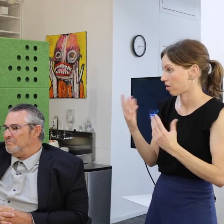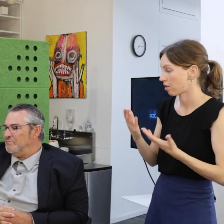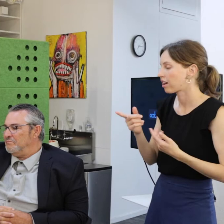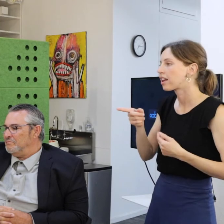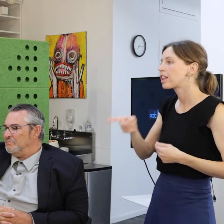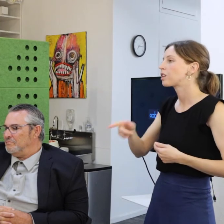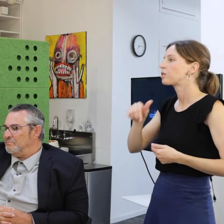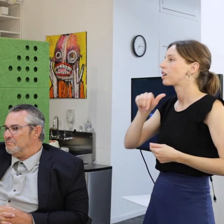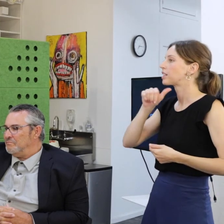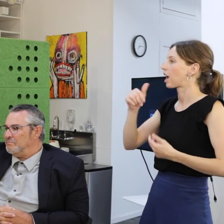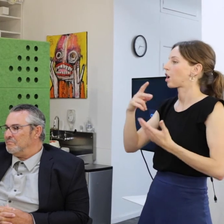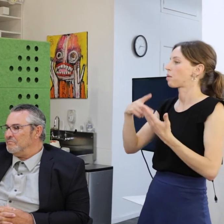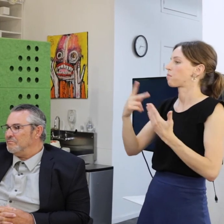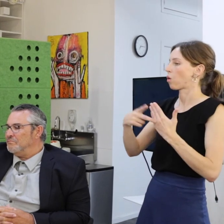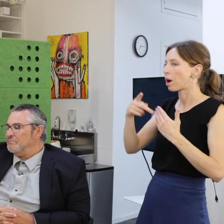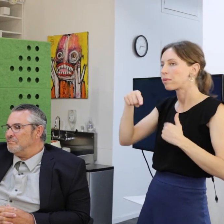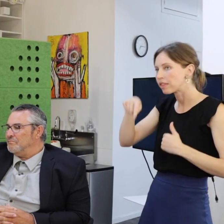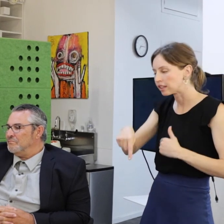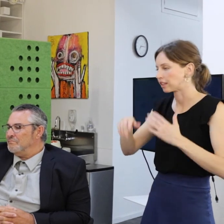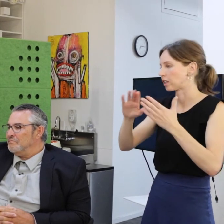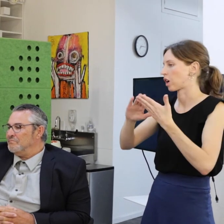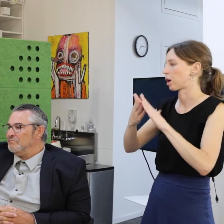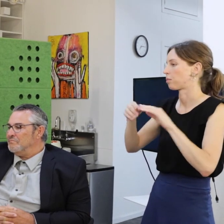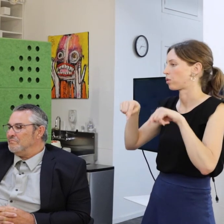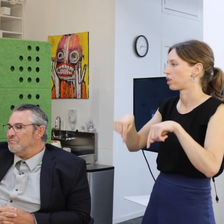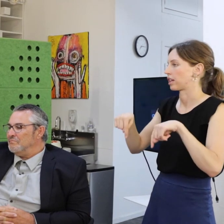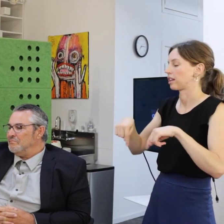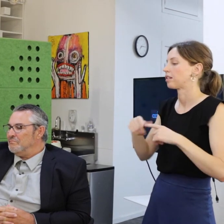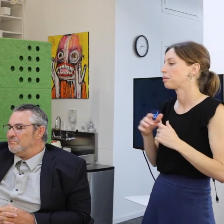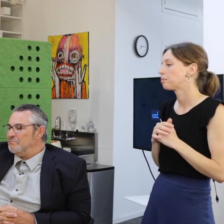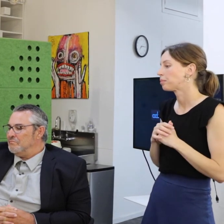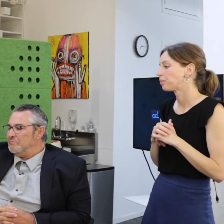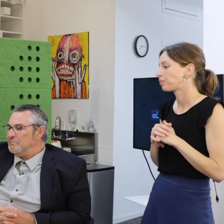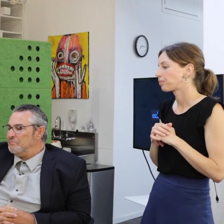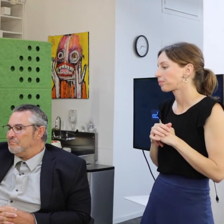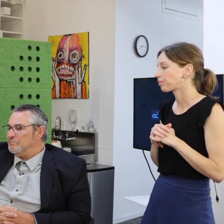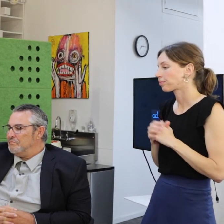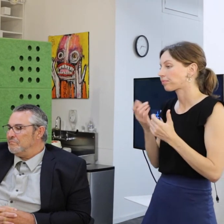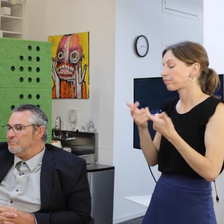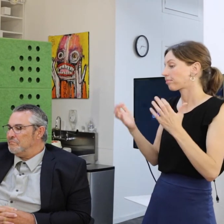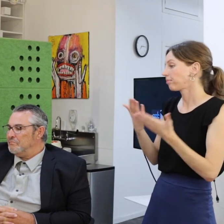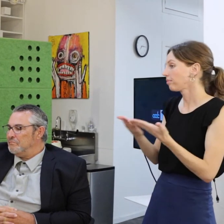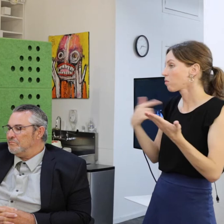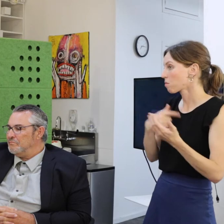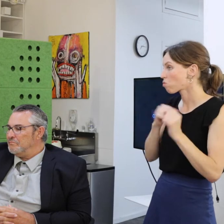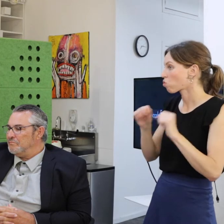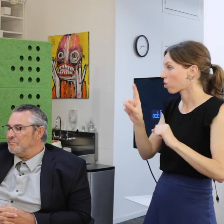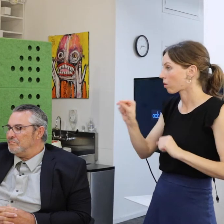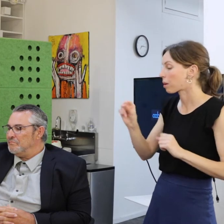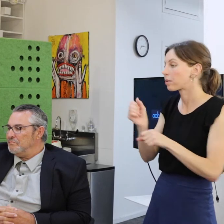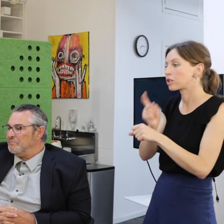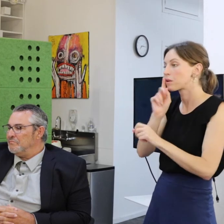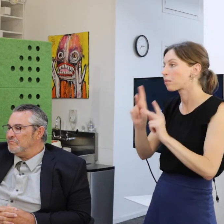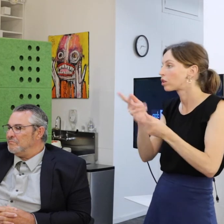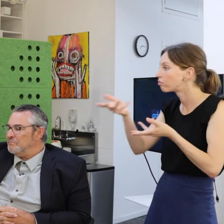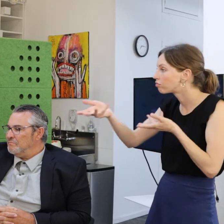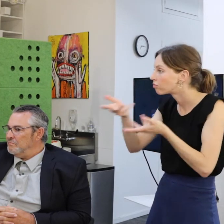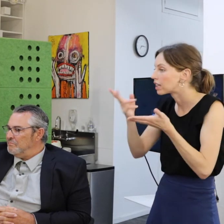program it was a community. The biggest thing that we were able to do was to make sure the people could see each other, that they were checking in on